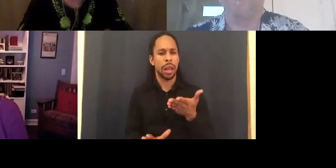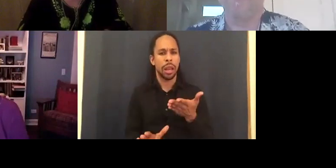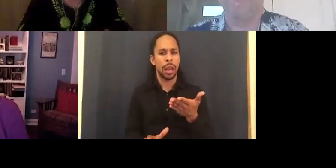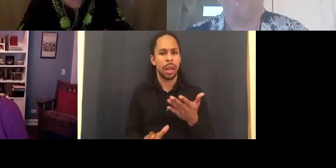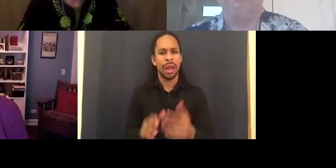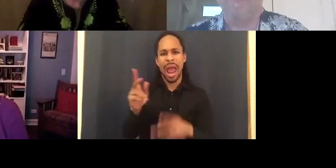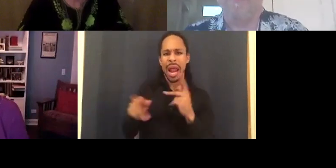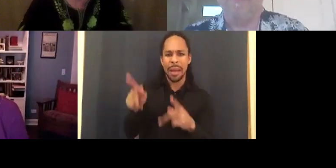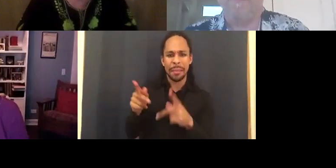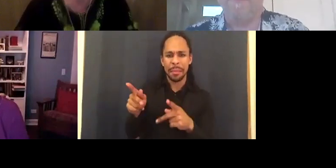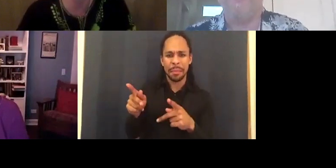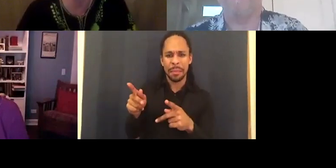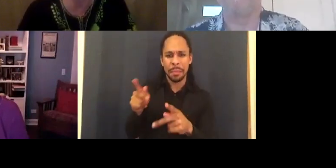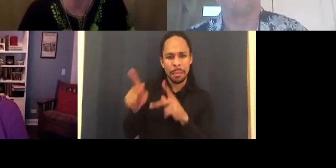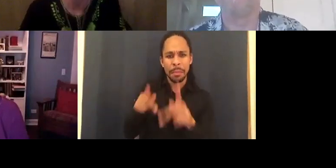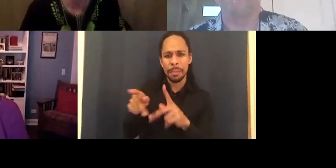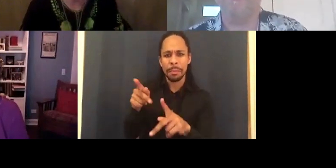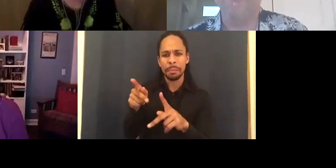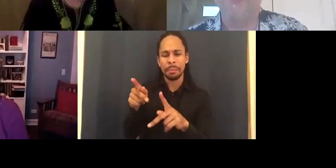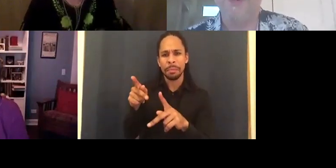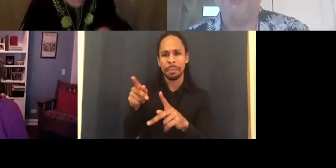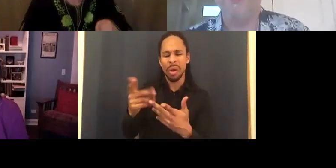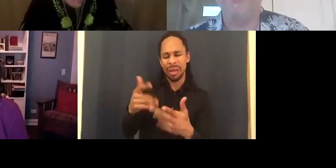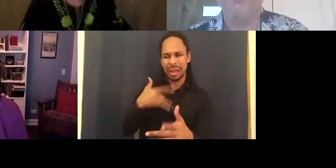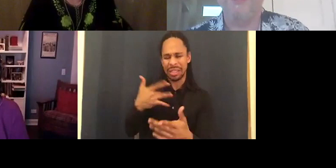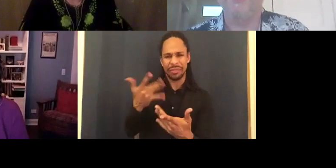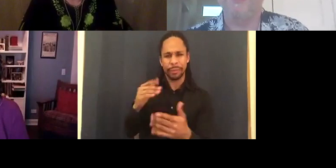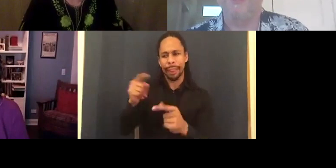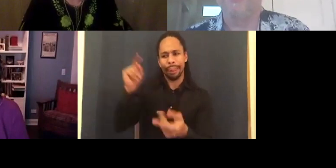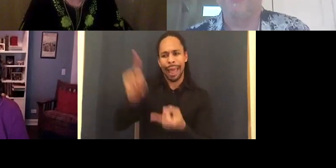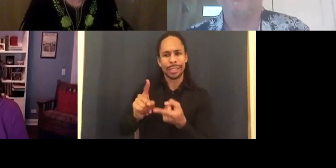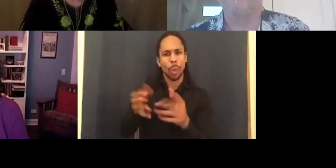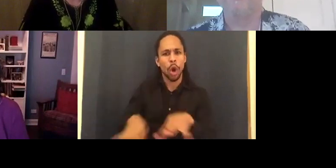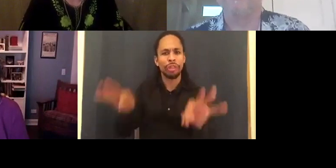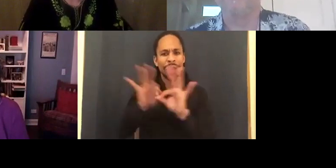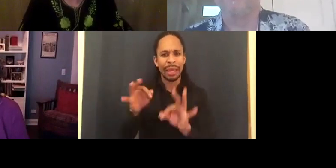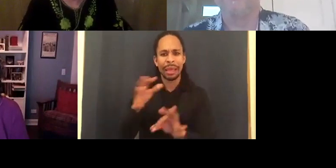could have a chance at real life. It's pretty much against everything